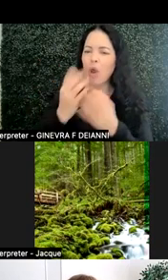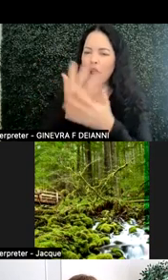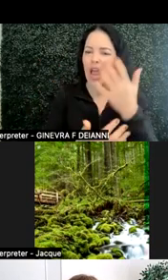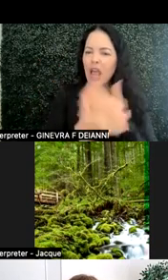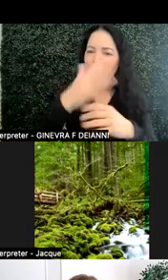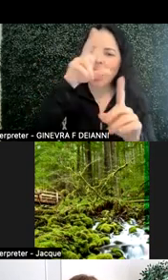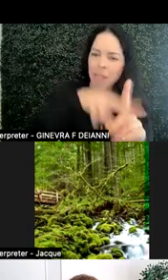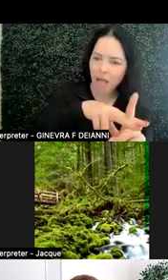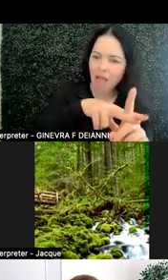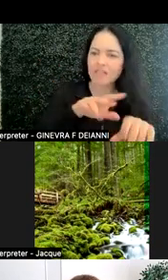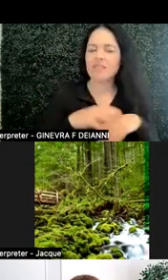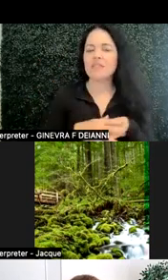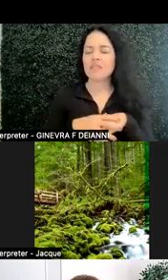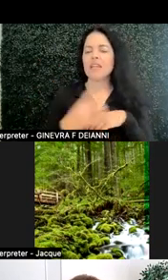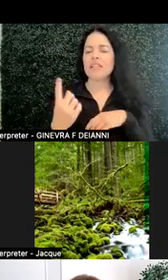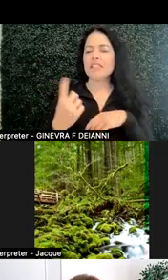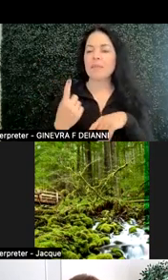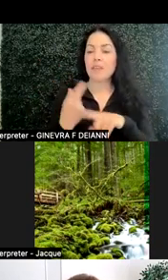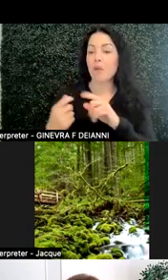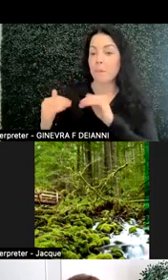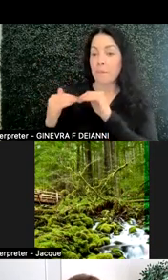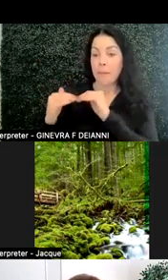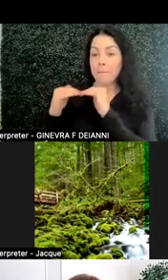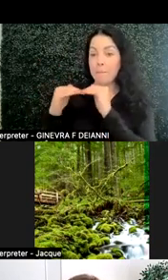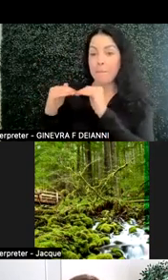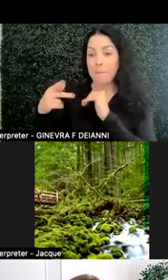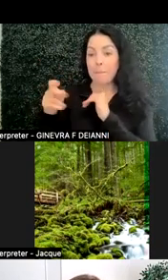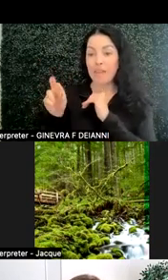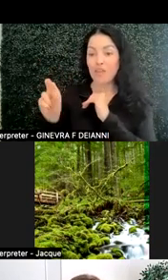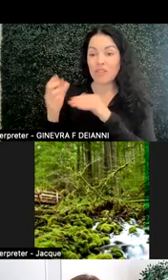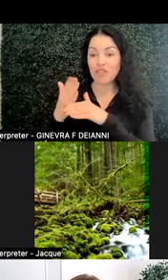to learning from your peers, sharing with your peers.